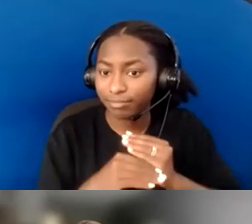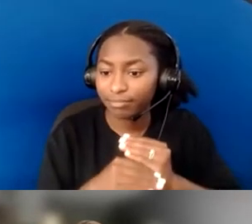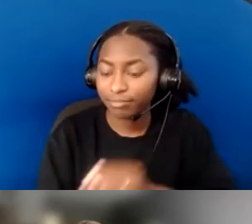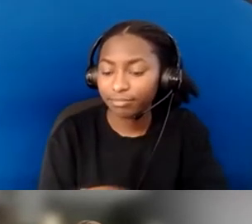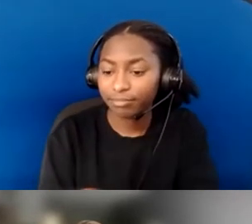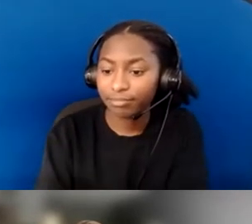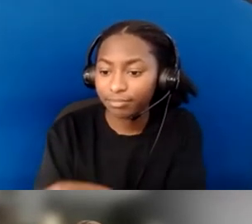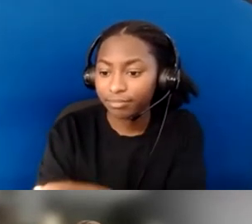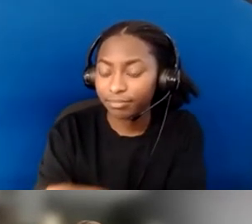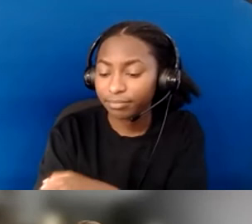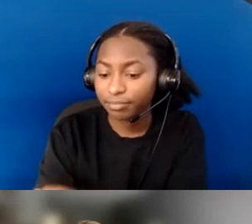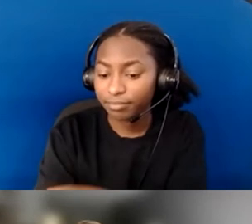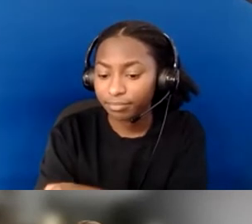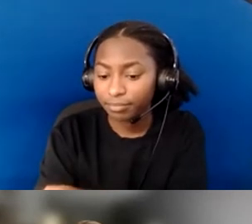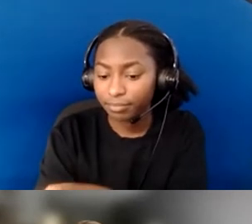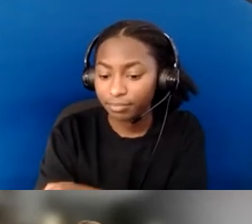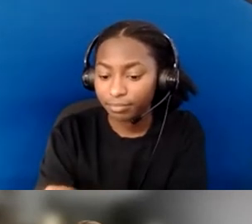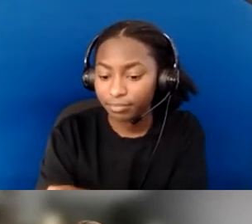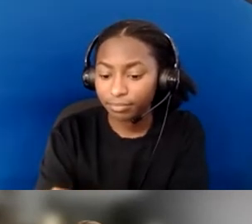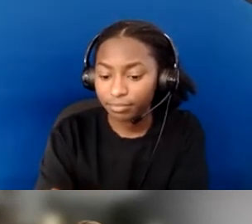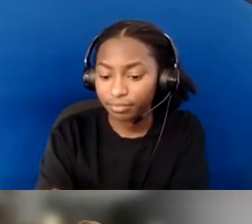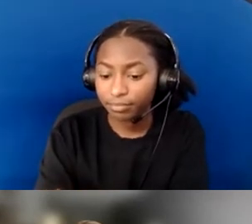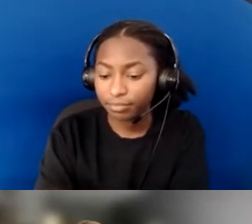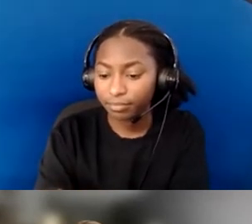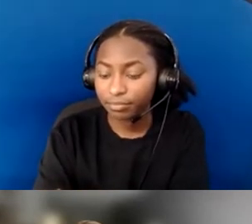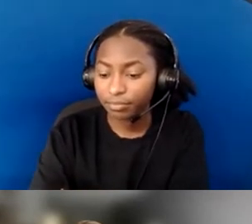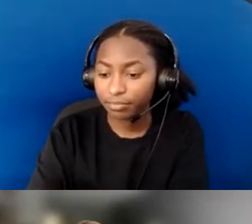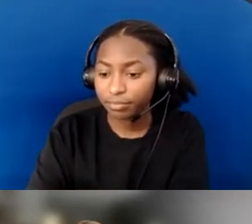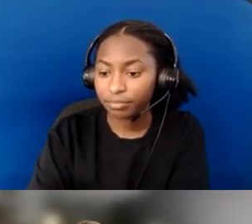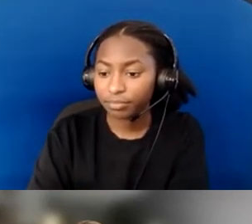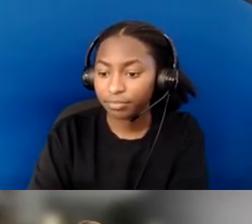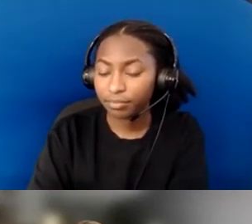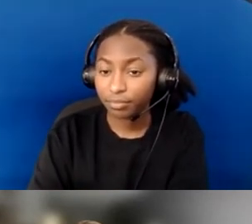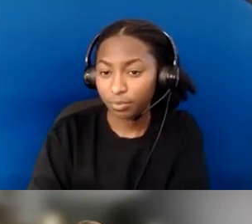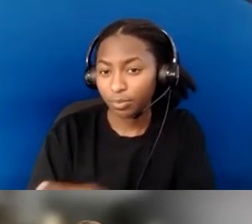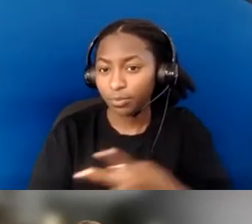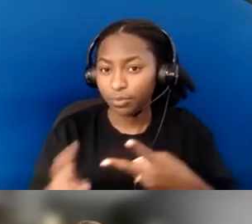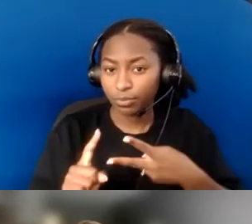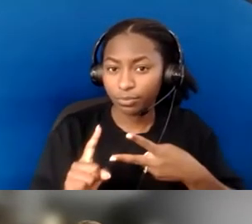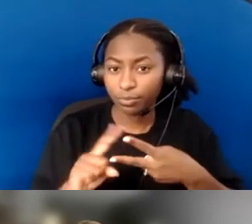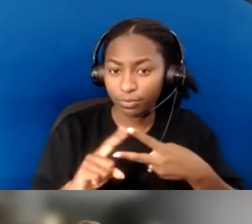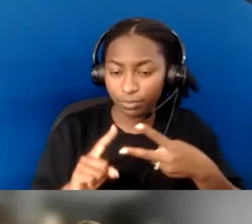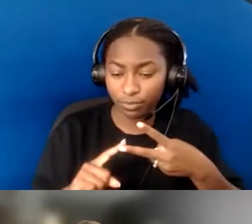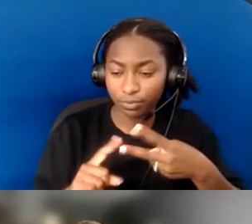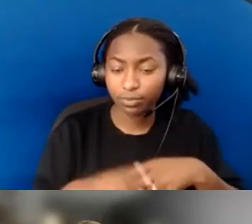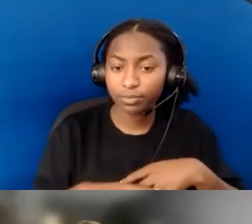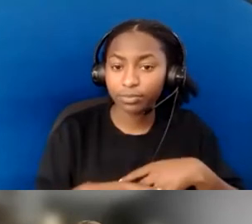Two things come to mind, I think, in creating systemic changes so that our culture is one where